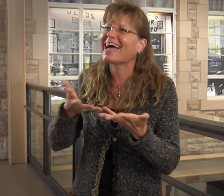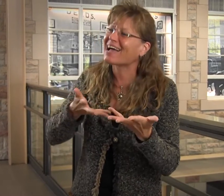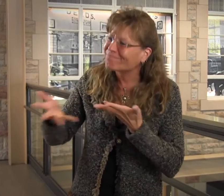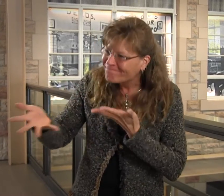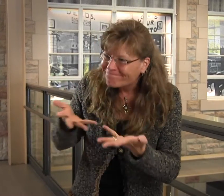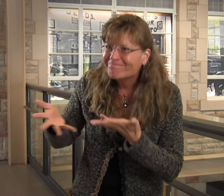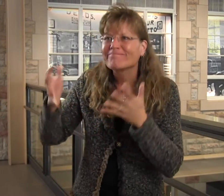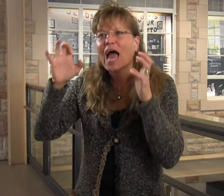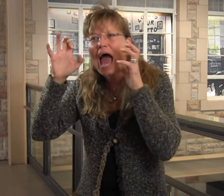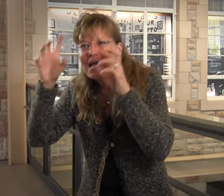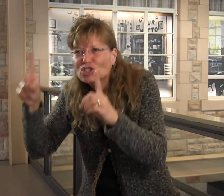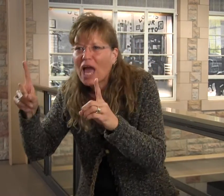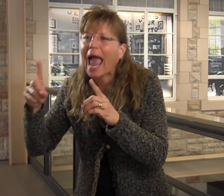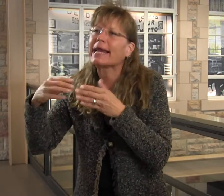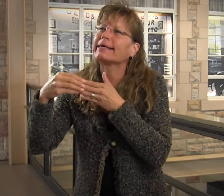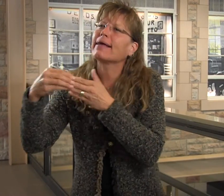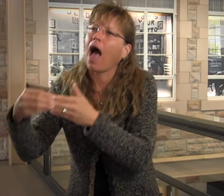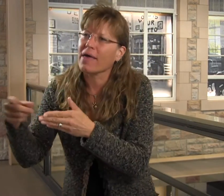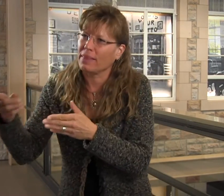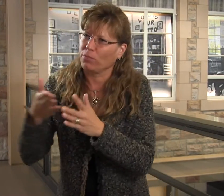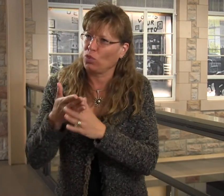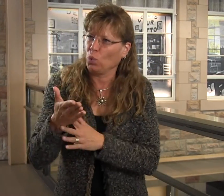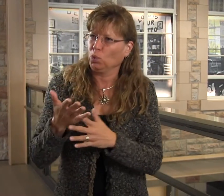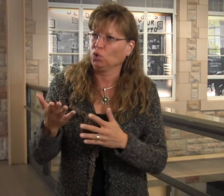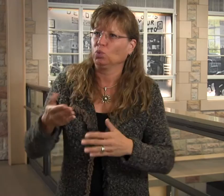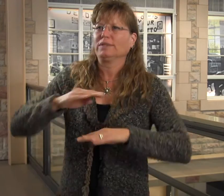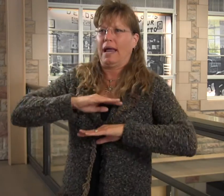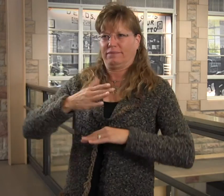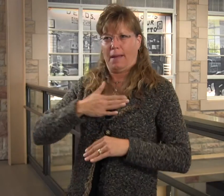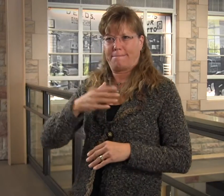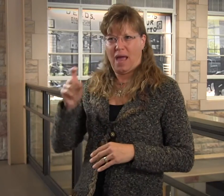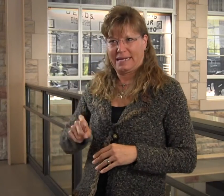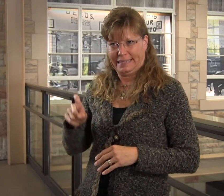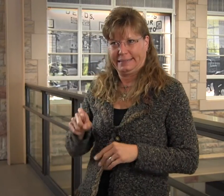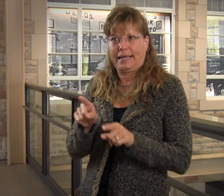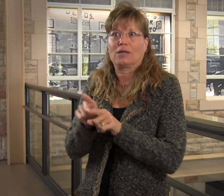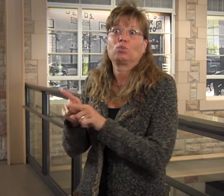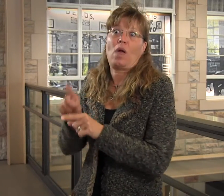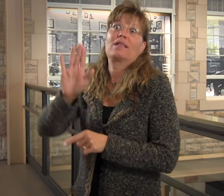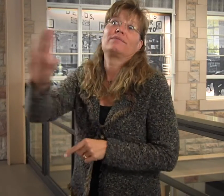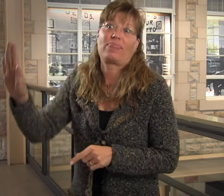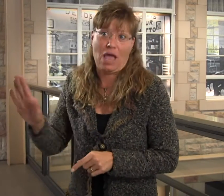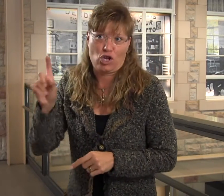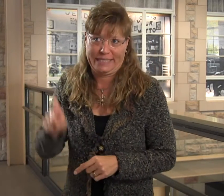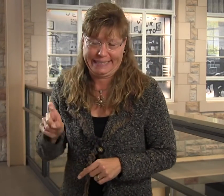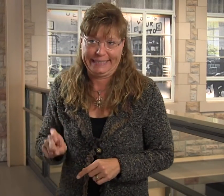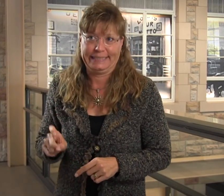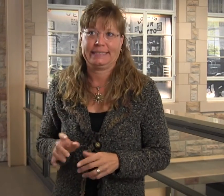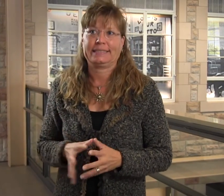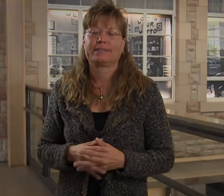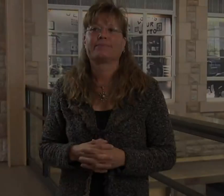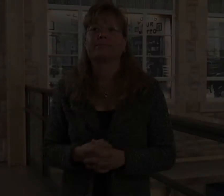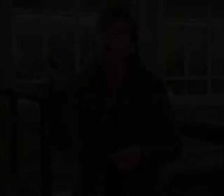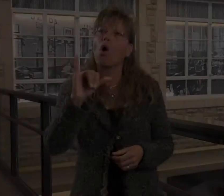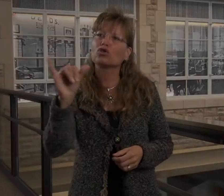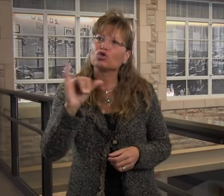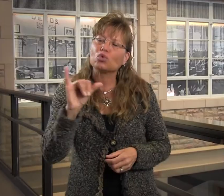I've been able to be cordial. I have been able to use it as an educational opportunity. I'm able to satisfy my needs as well as their needs.